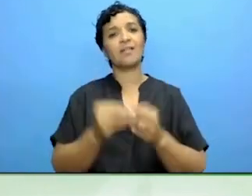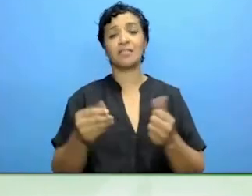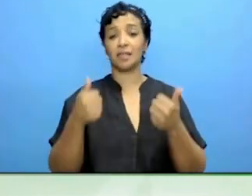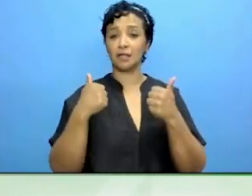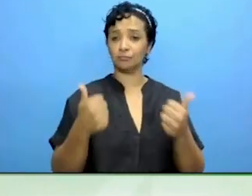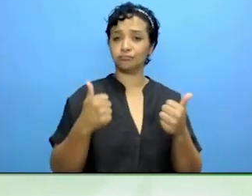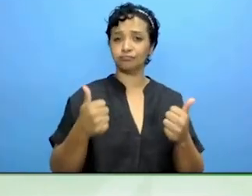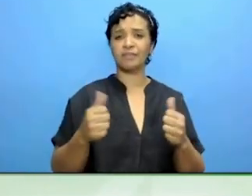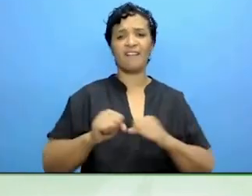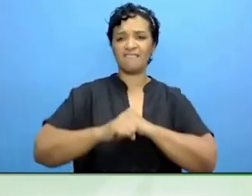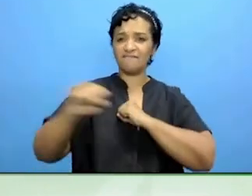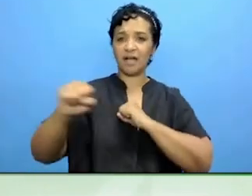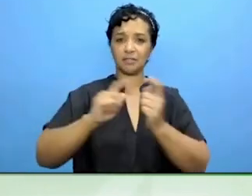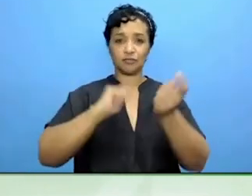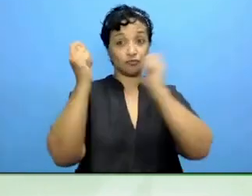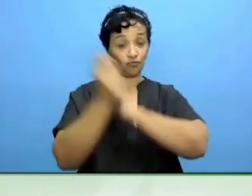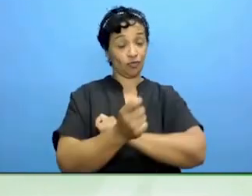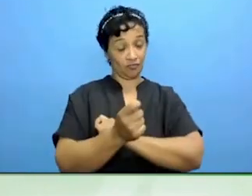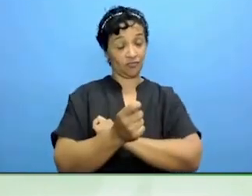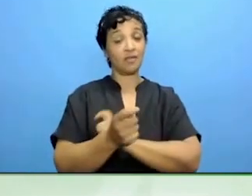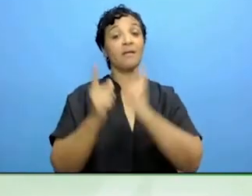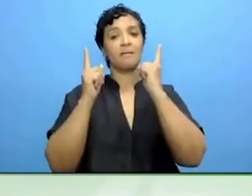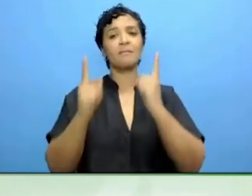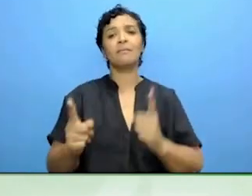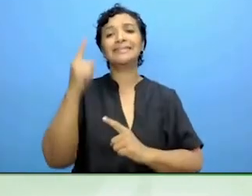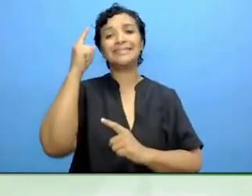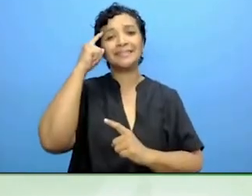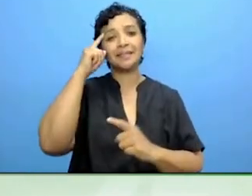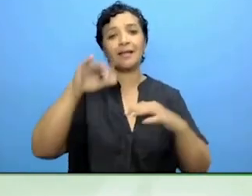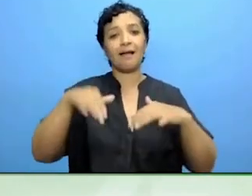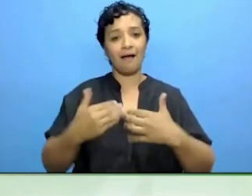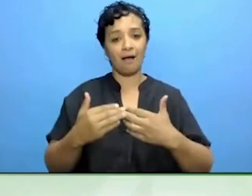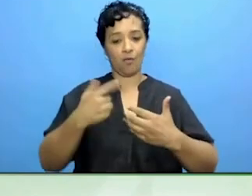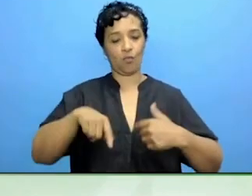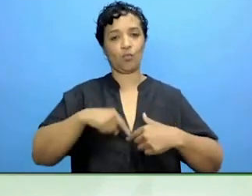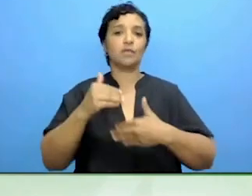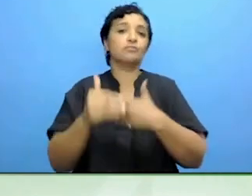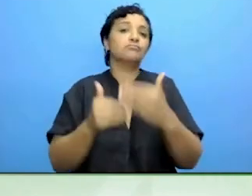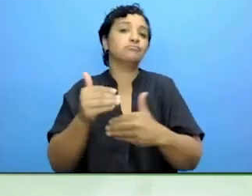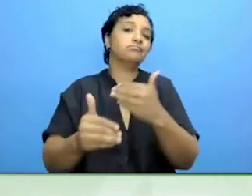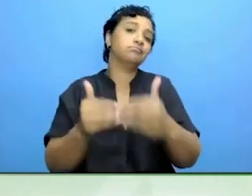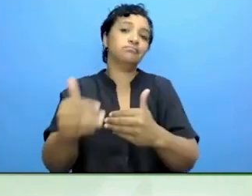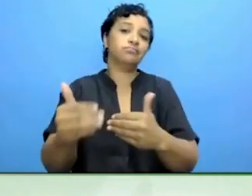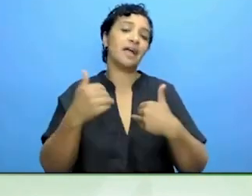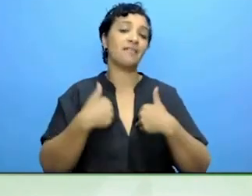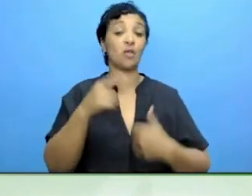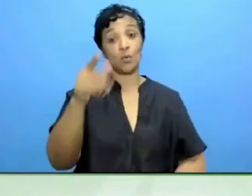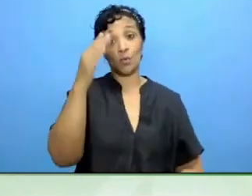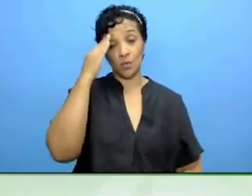fast, we have to make sure on the other side of using the benefits